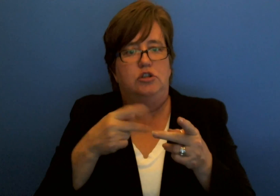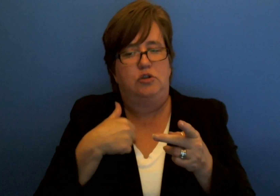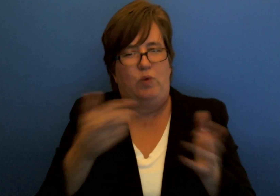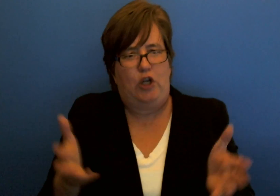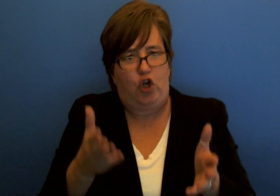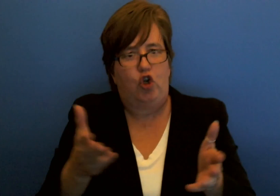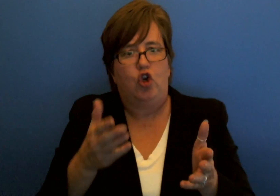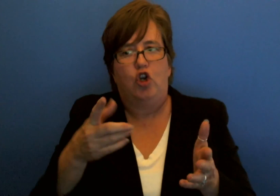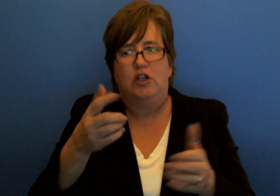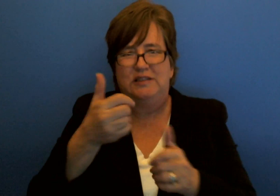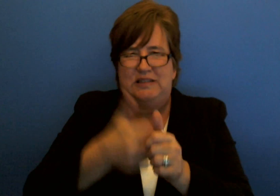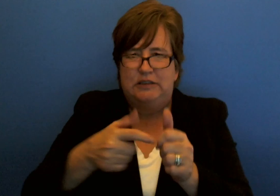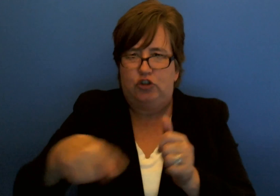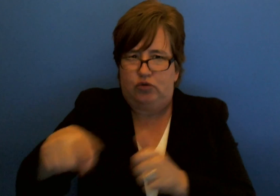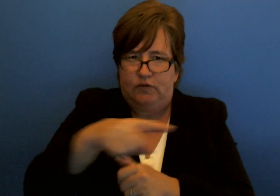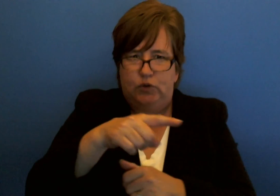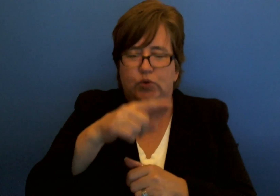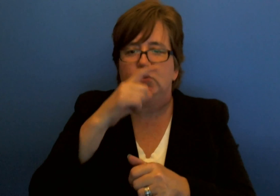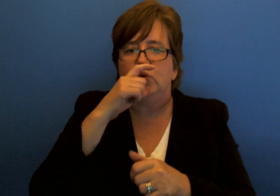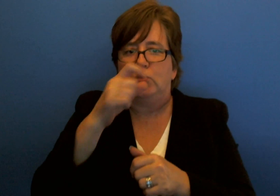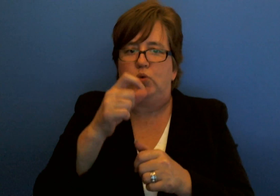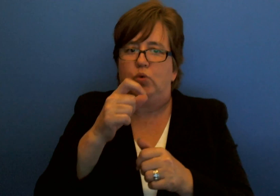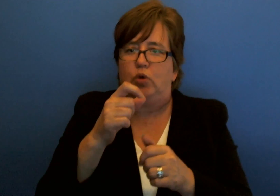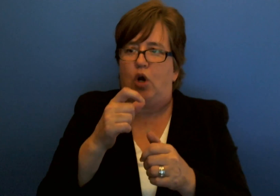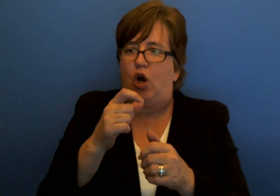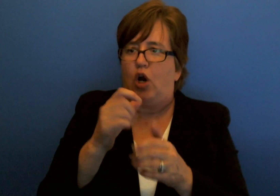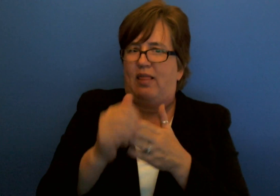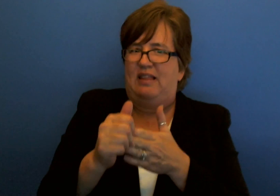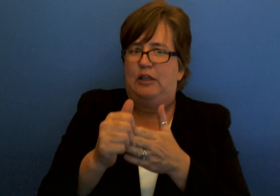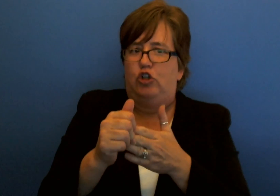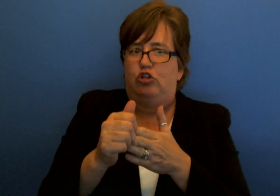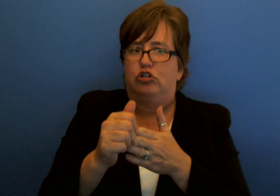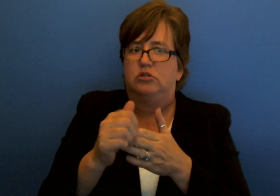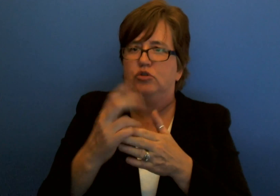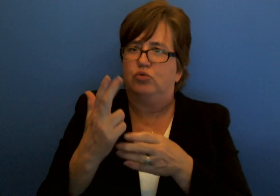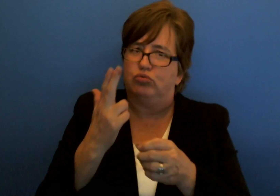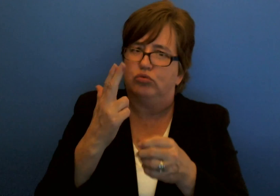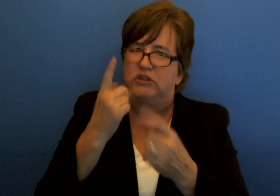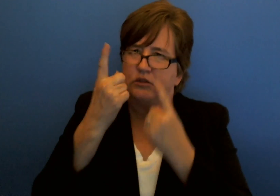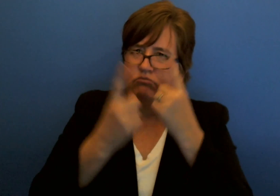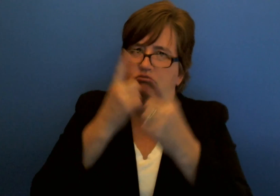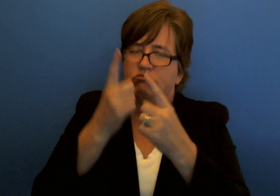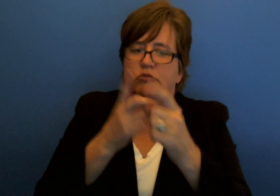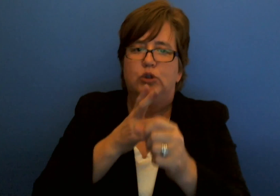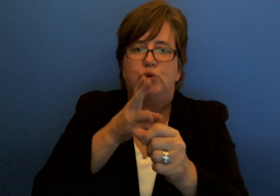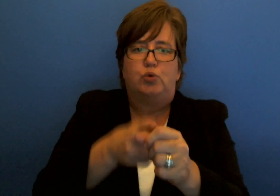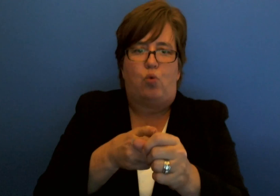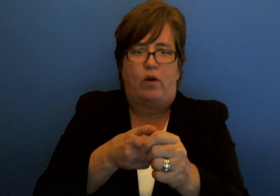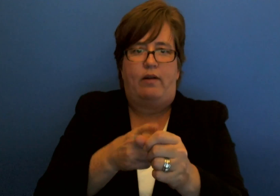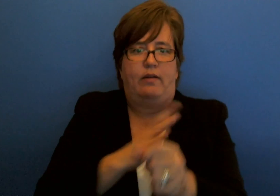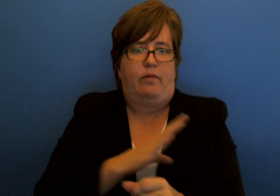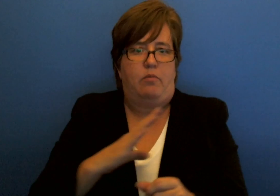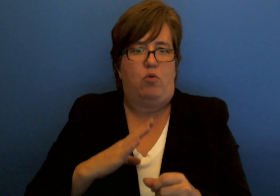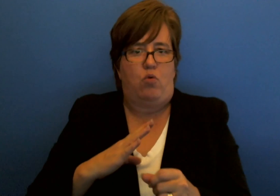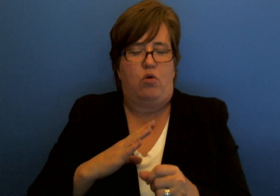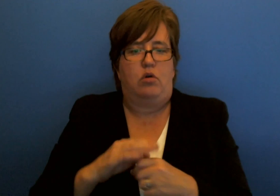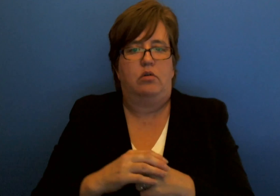We encourage all emerging leaders in the field to consider joining the board.